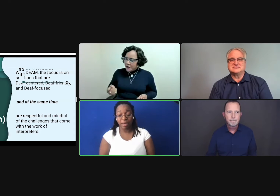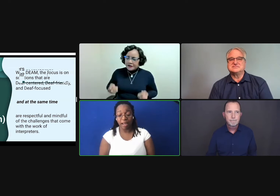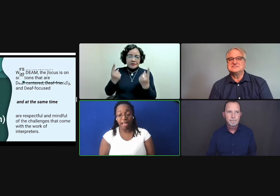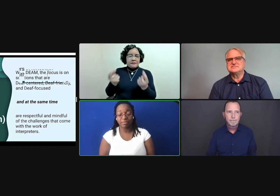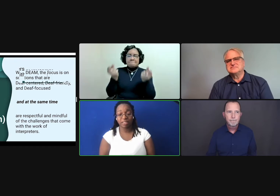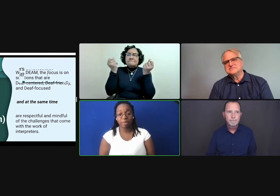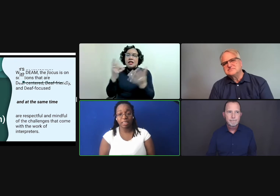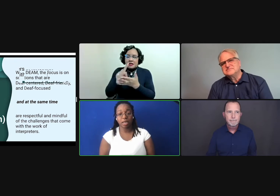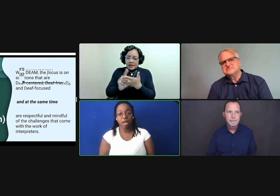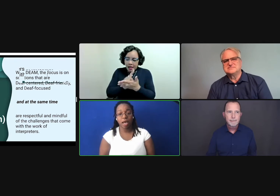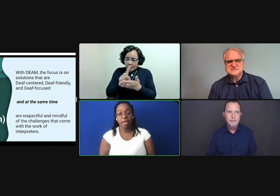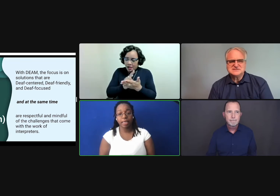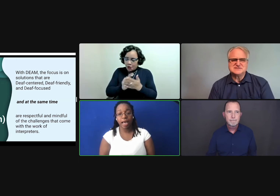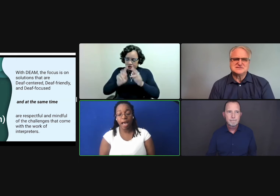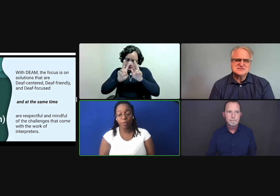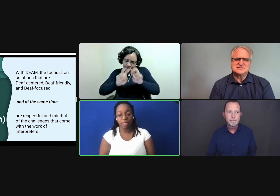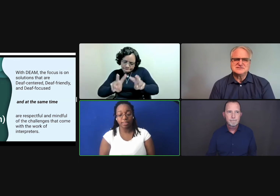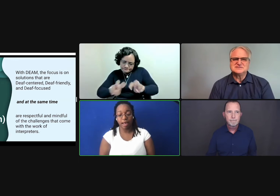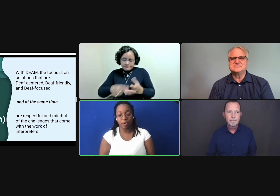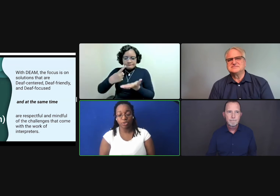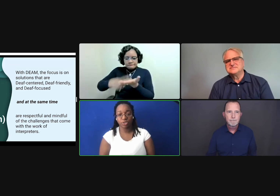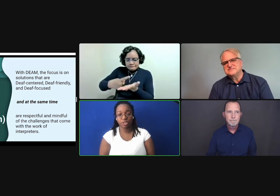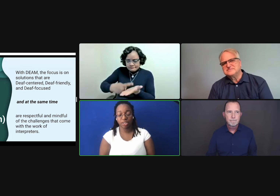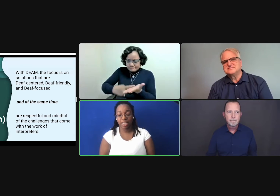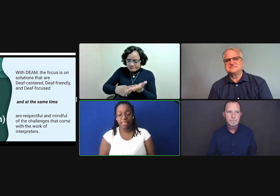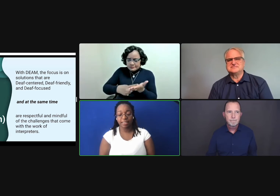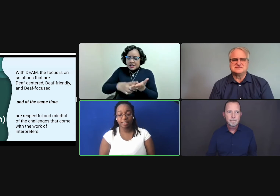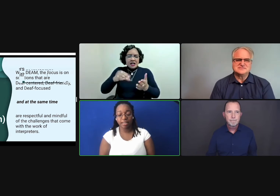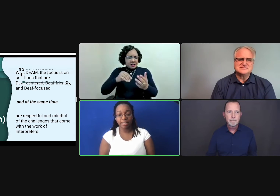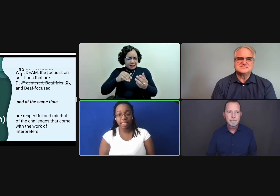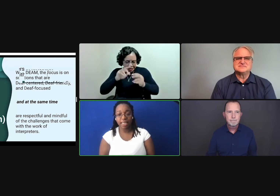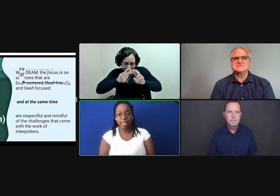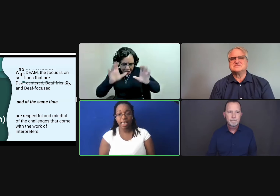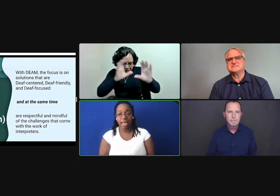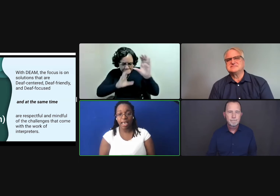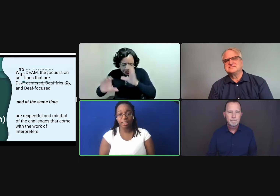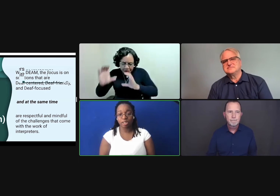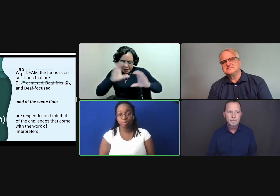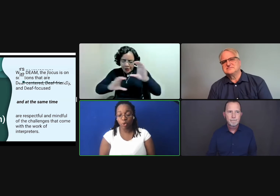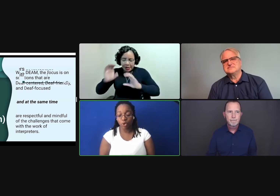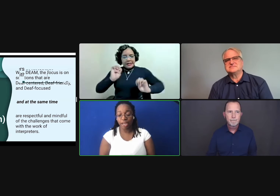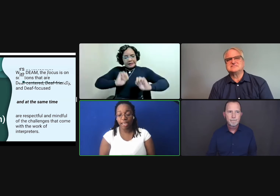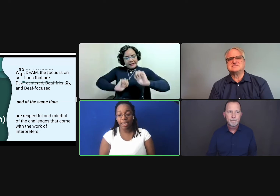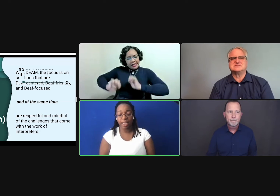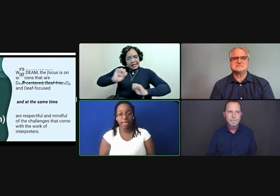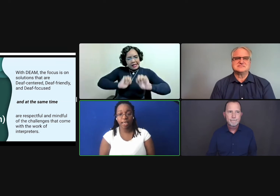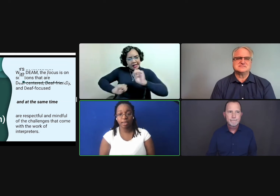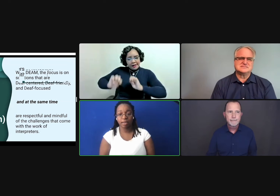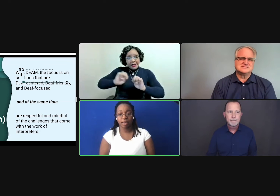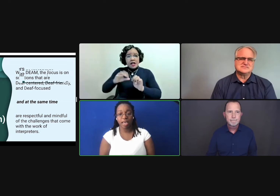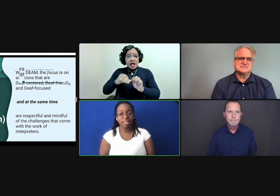Tom and I have spent countless hours discussing, exploring,